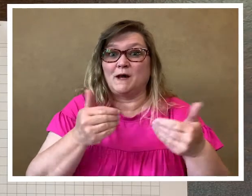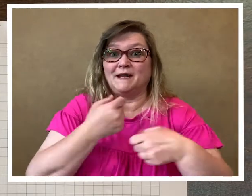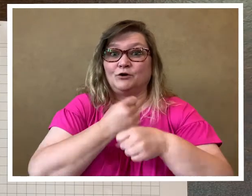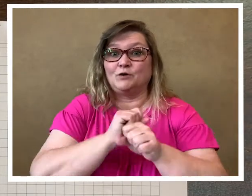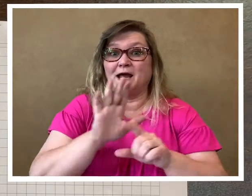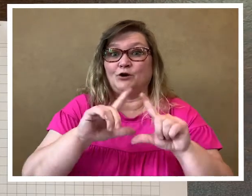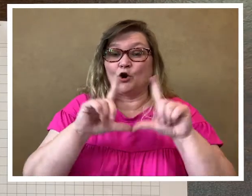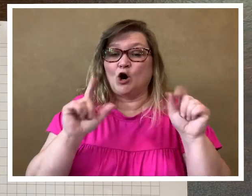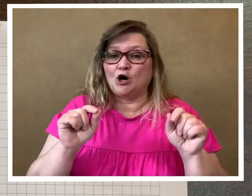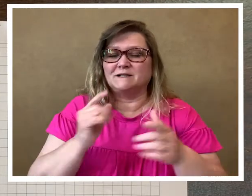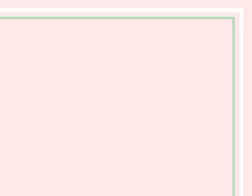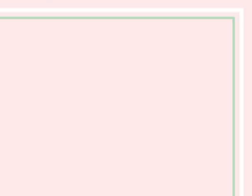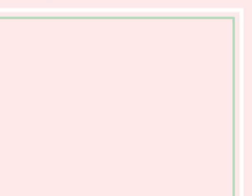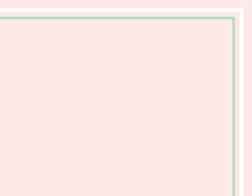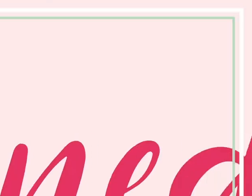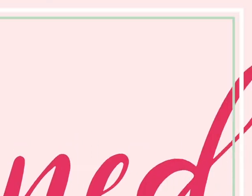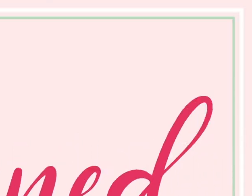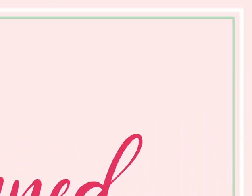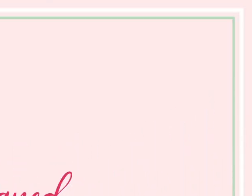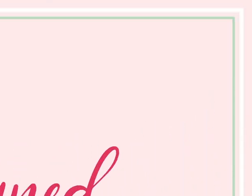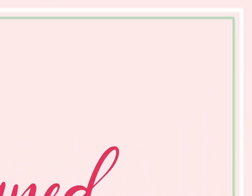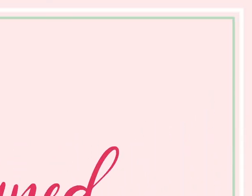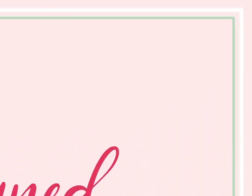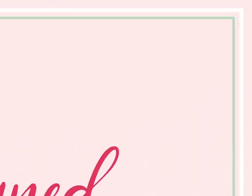and create your cards.